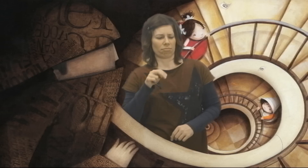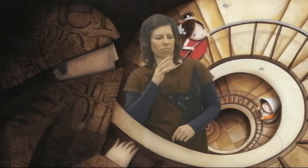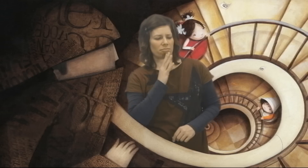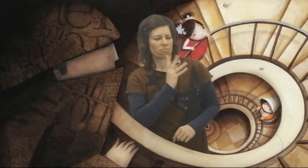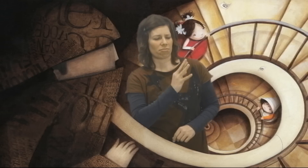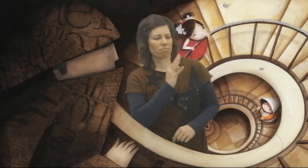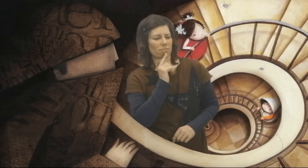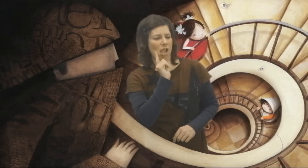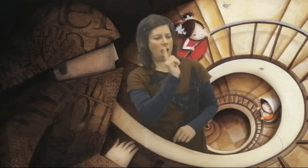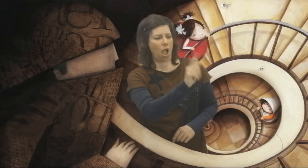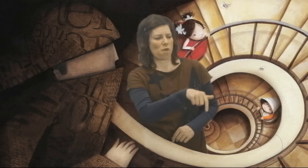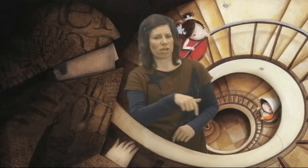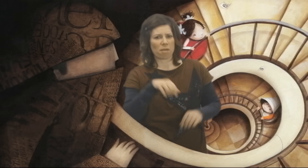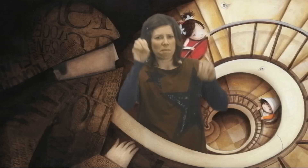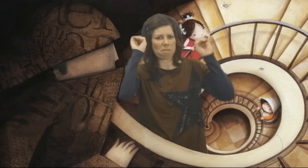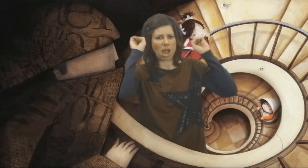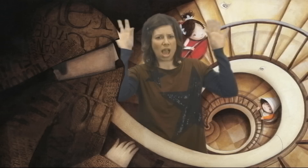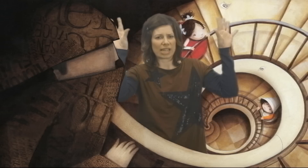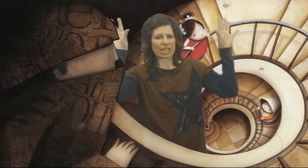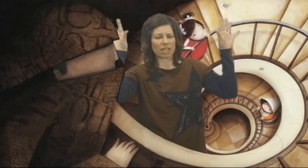He talks. To Mary.